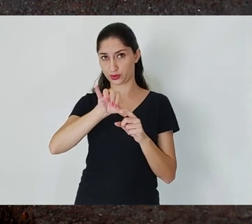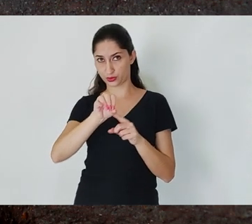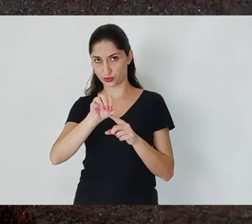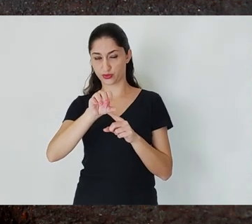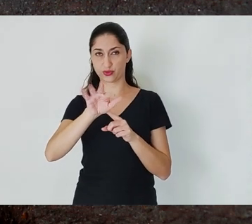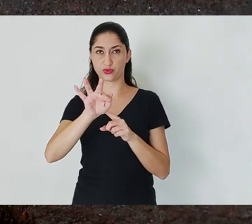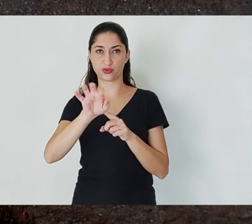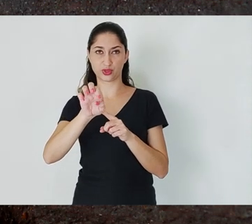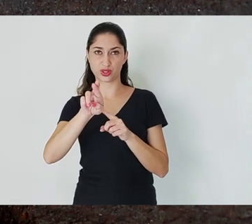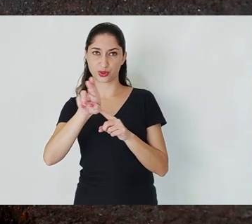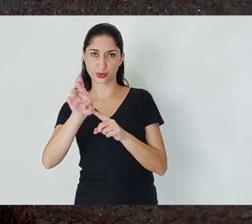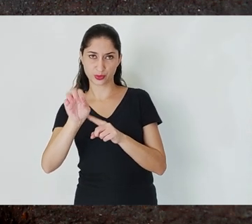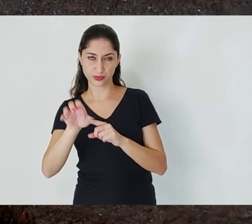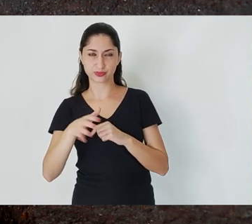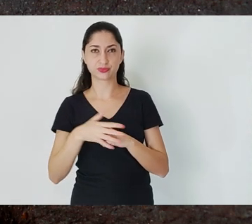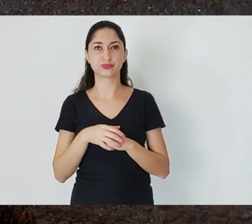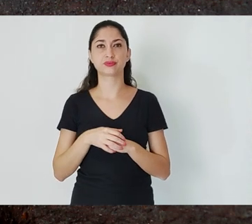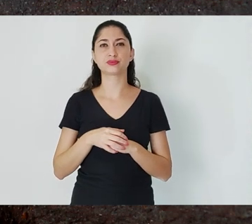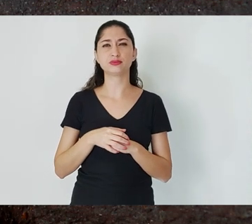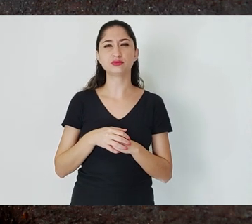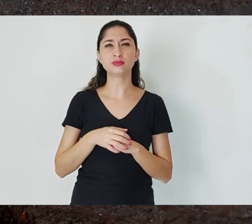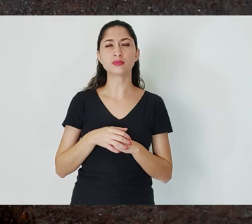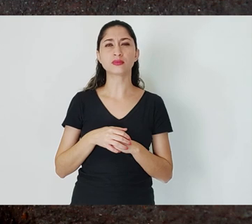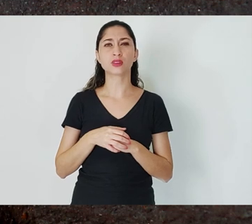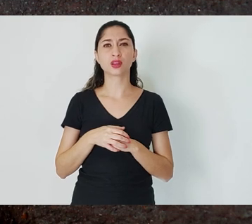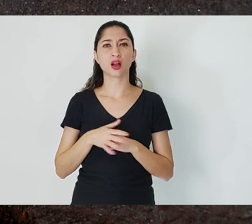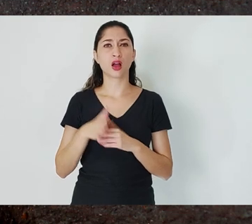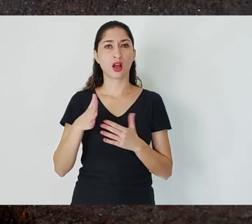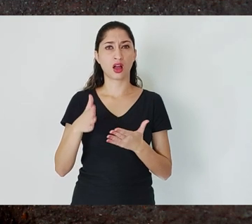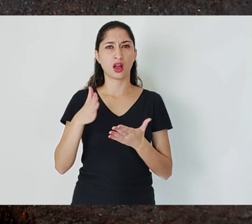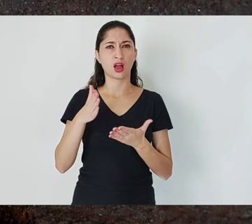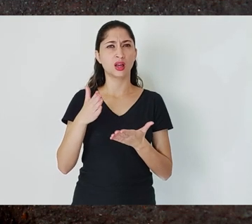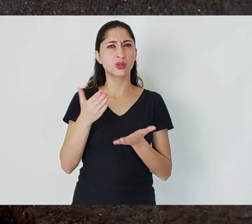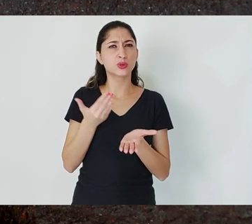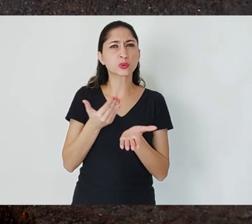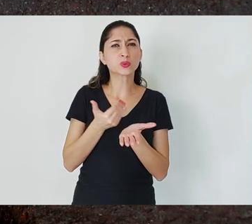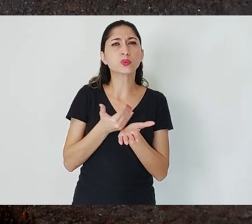that involves, on the one hand, the government of Minas, the governor of Minas,